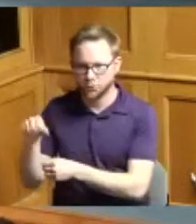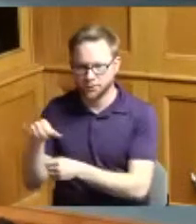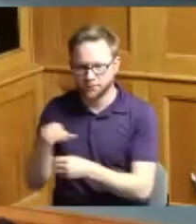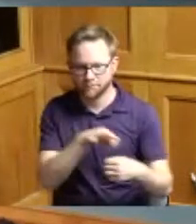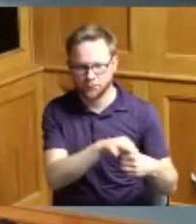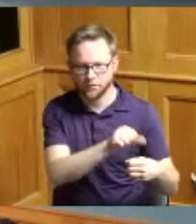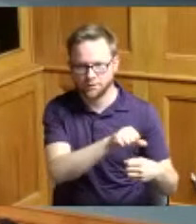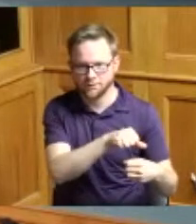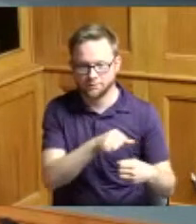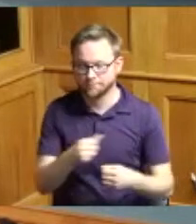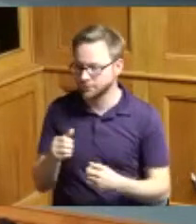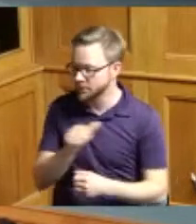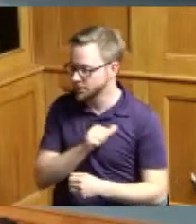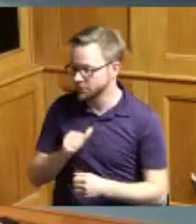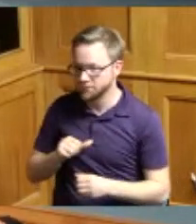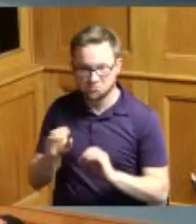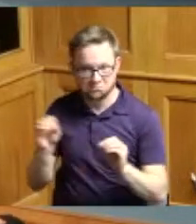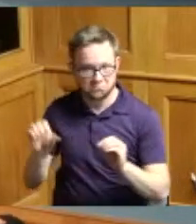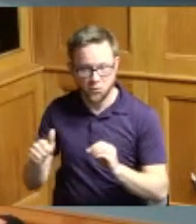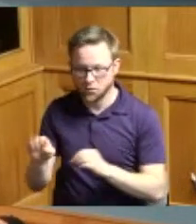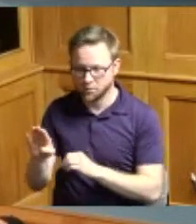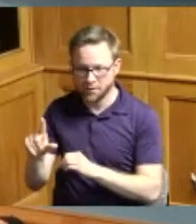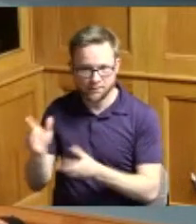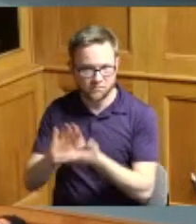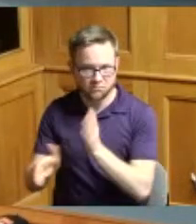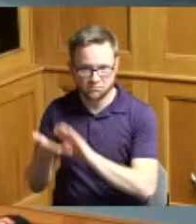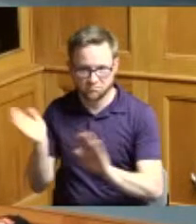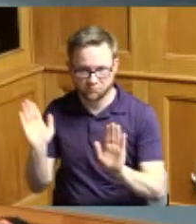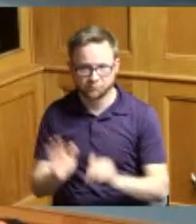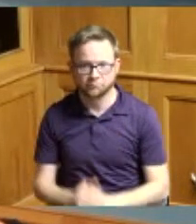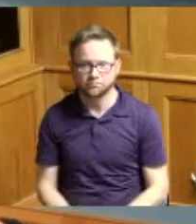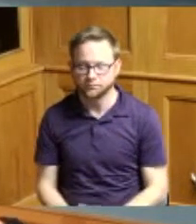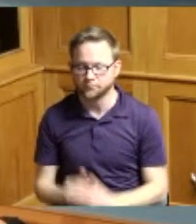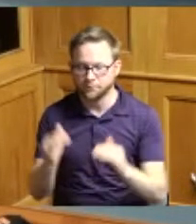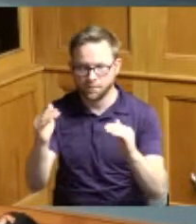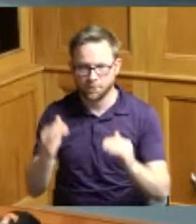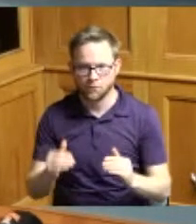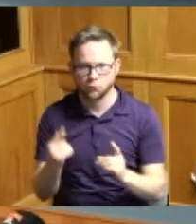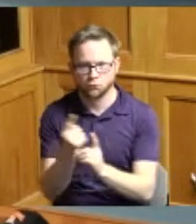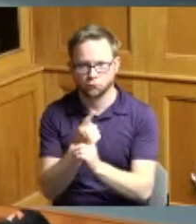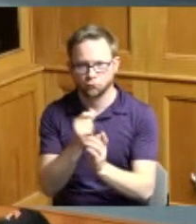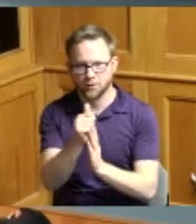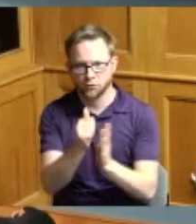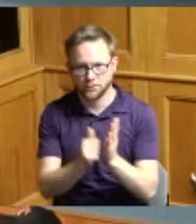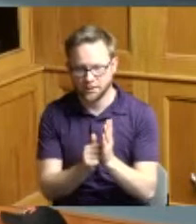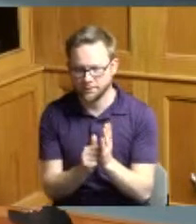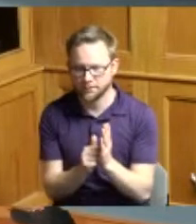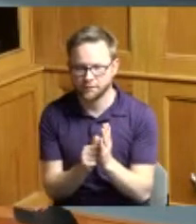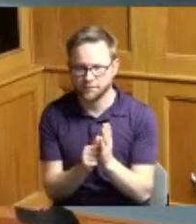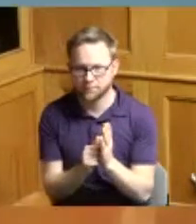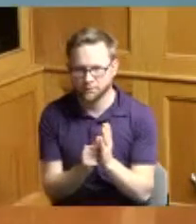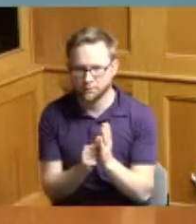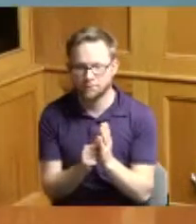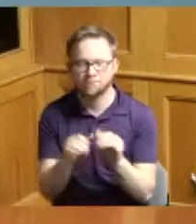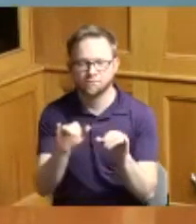Commissioners no further violence thanks we'll move on to our regular agenda our engineer Mr back